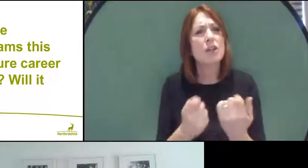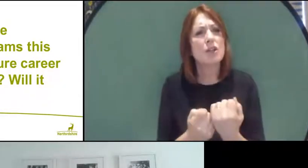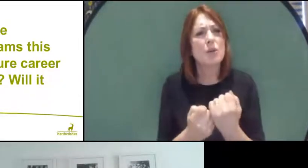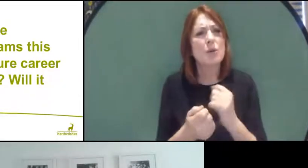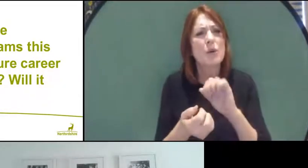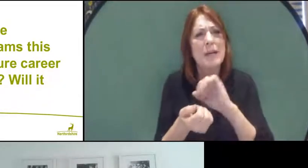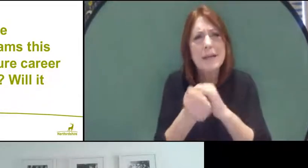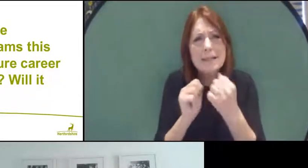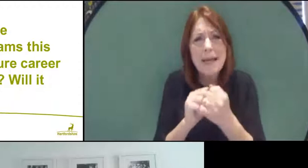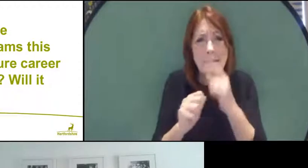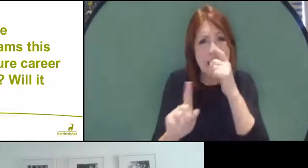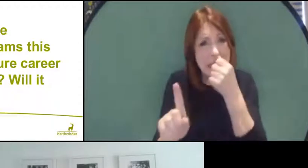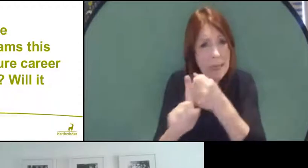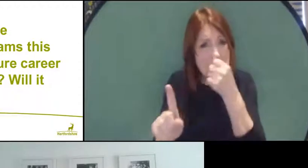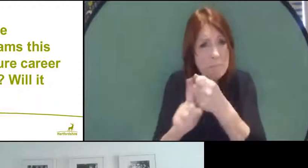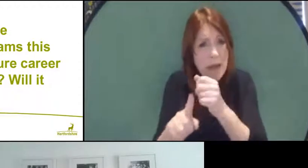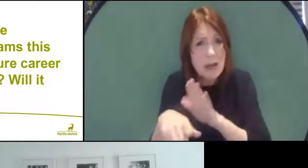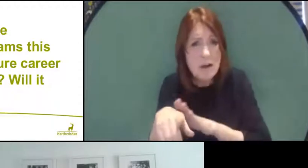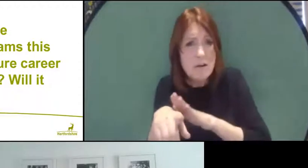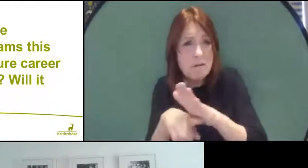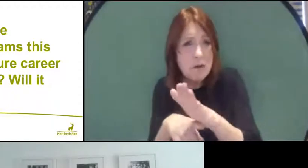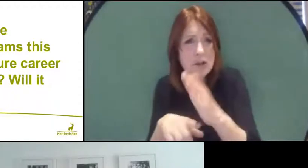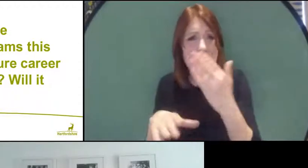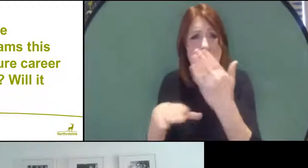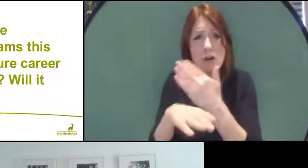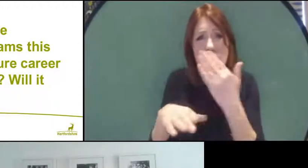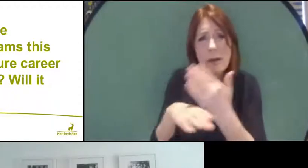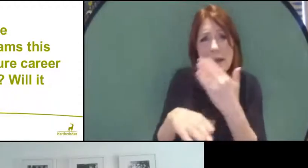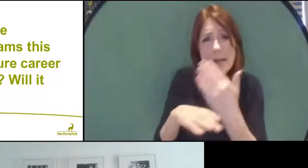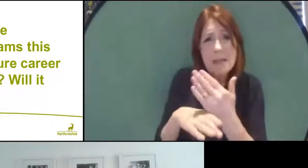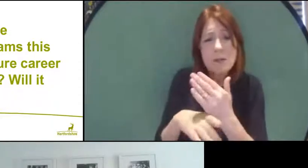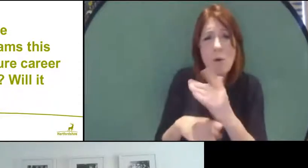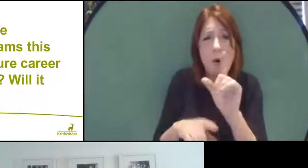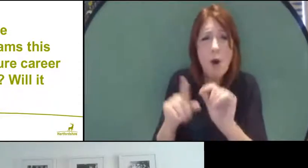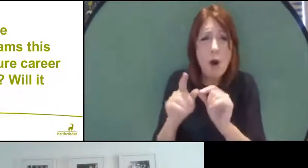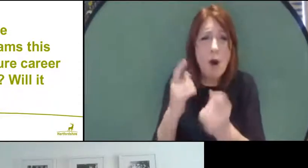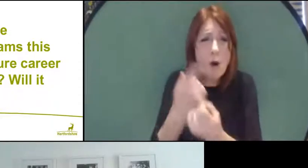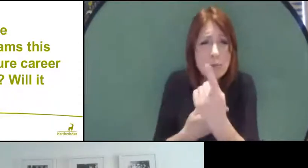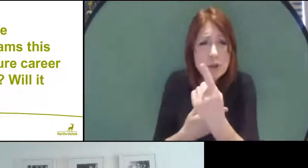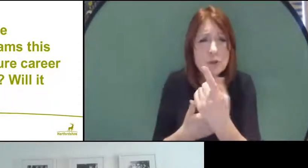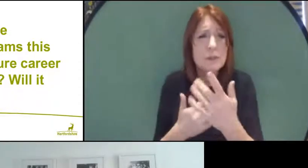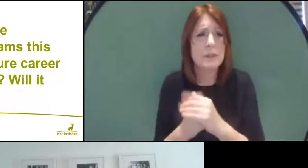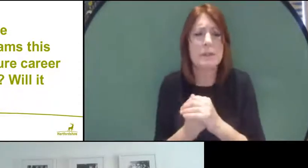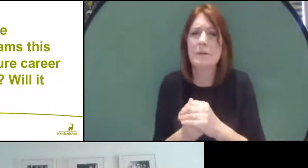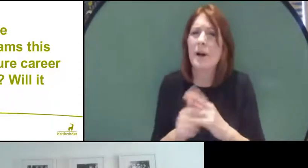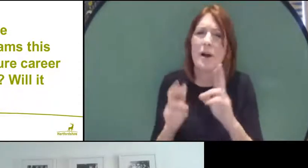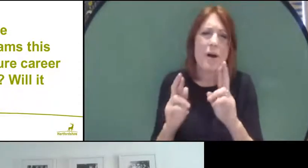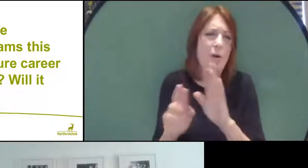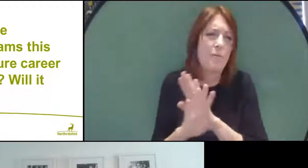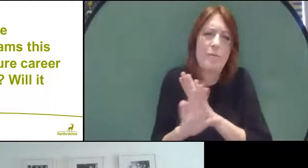and opportunities, will it impact you forever?" We hope not - we hope that actually the grace